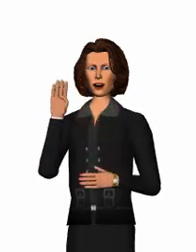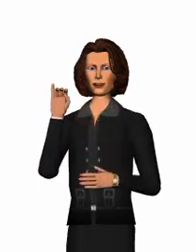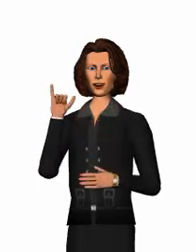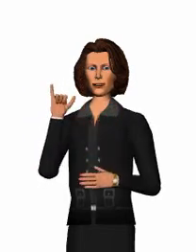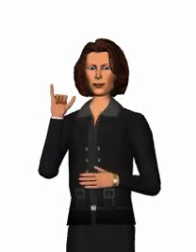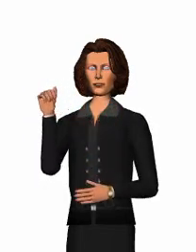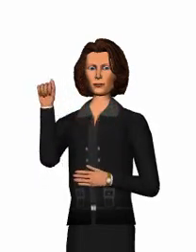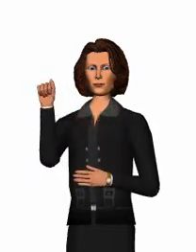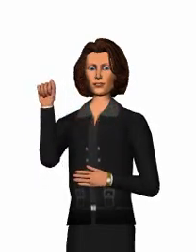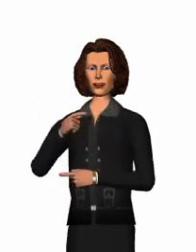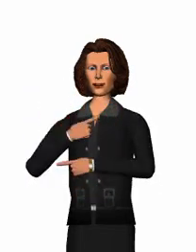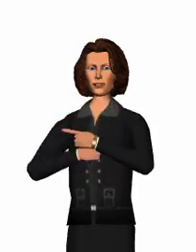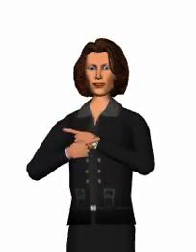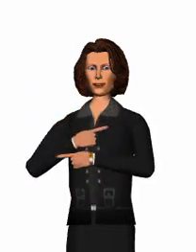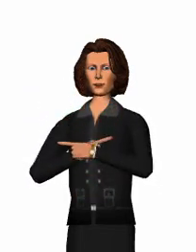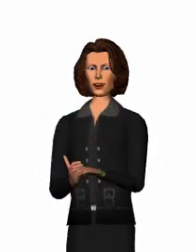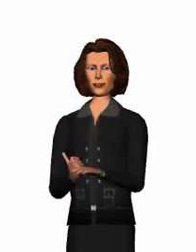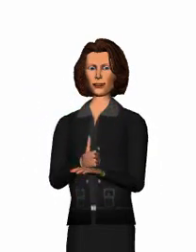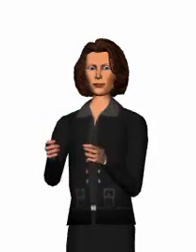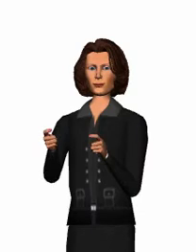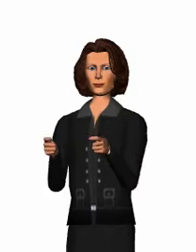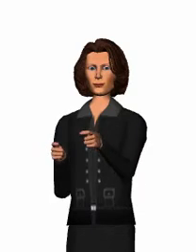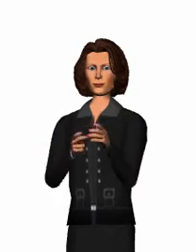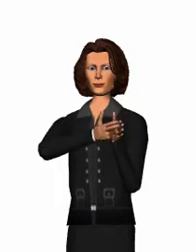by a sign language settings control tab.